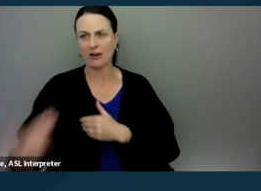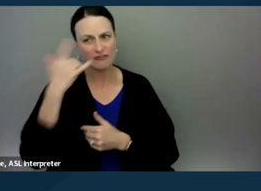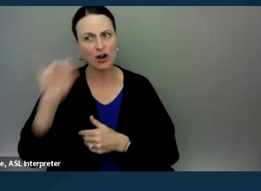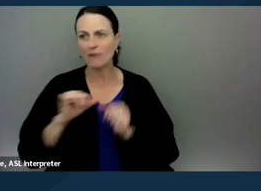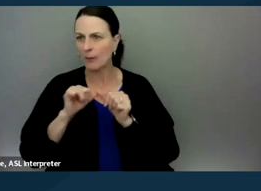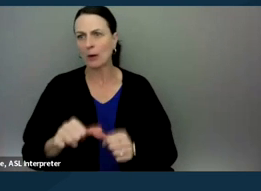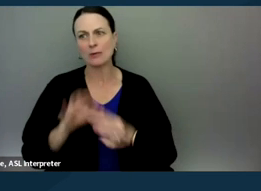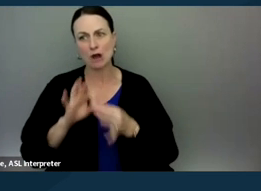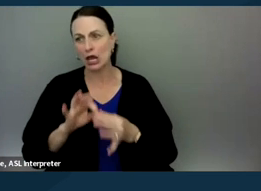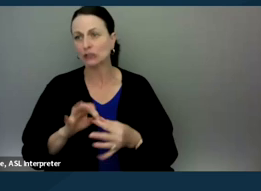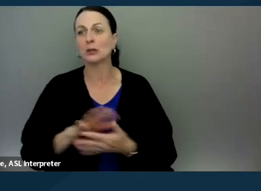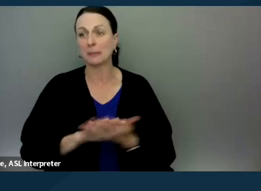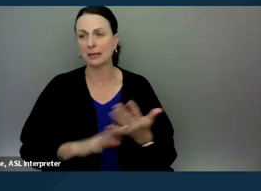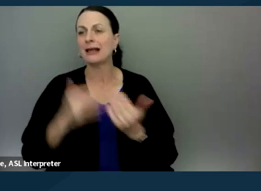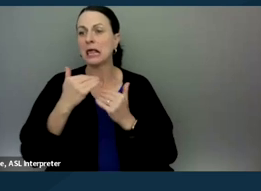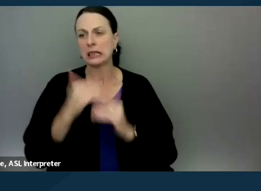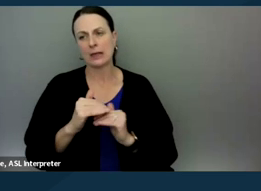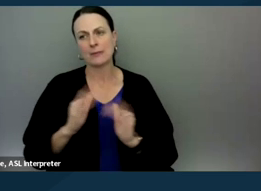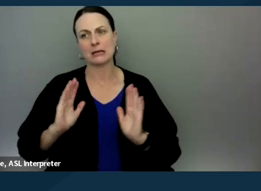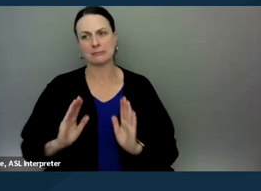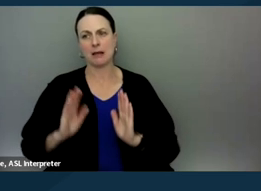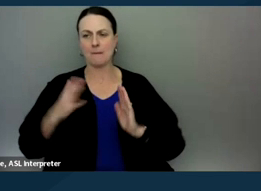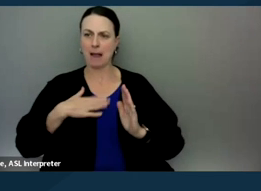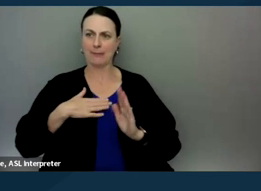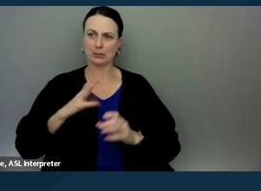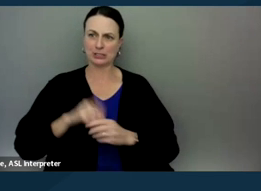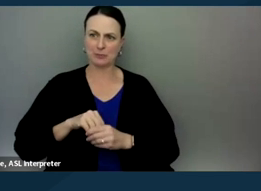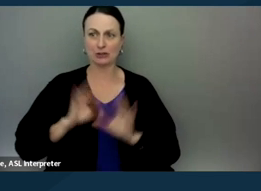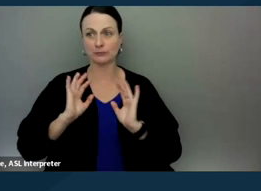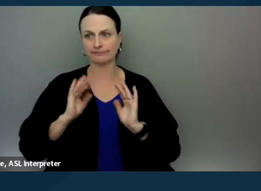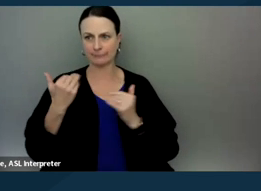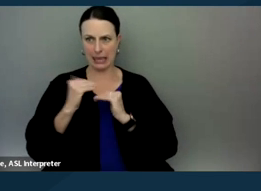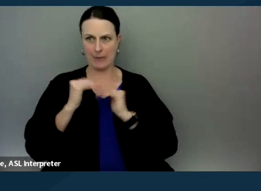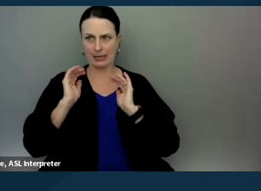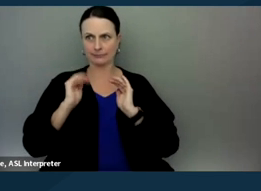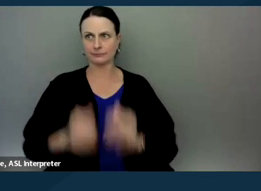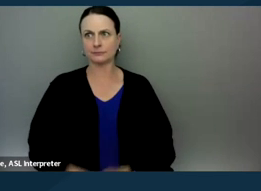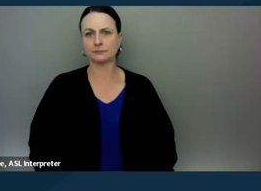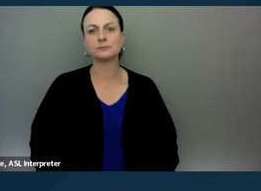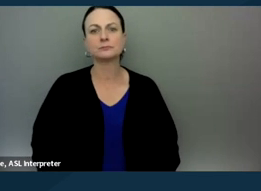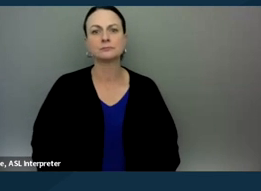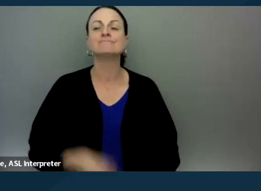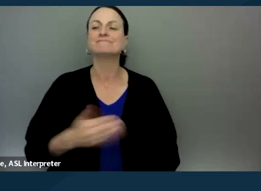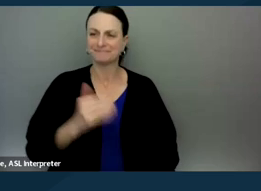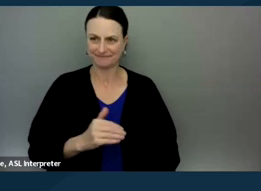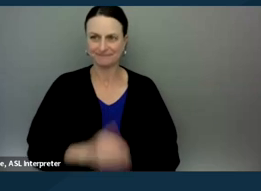You know, here's the limited scope of my participation in this process. Go to the next slide please.